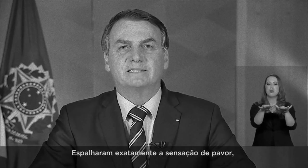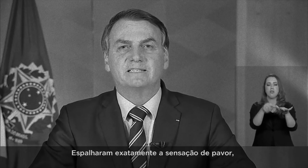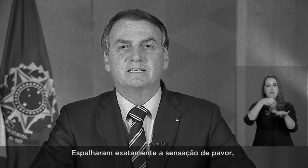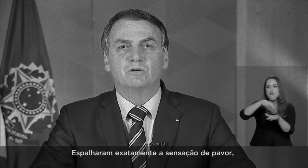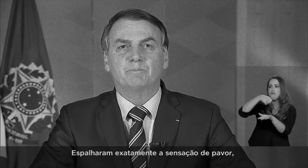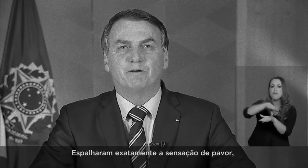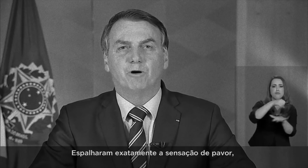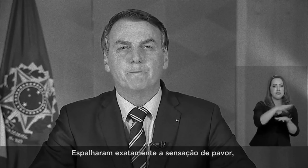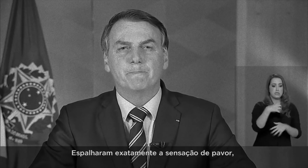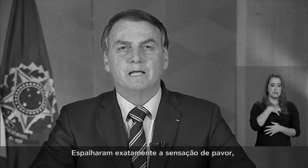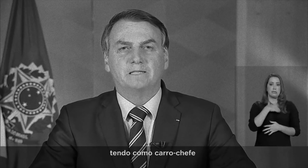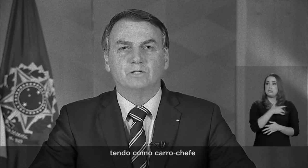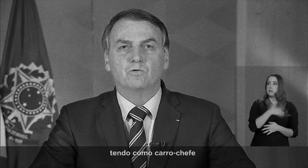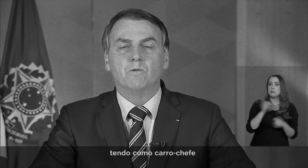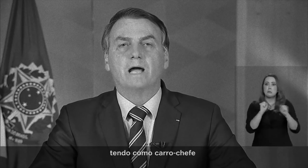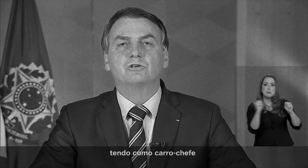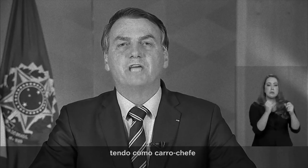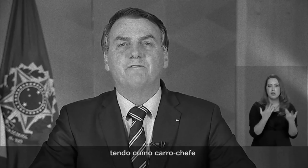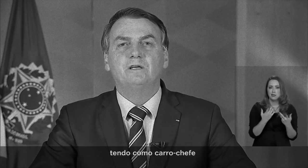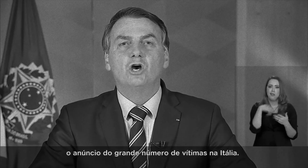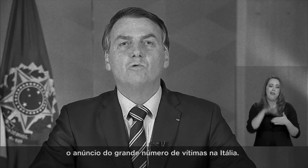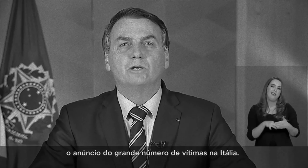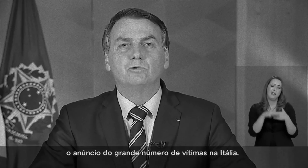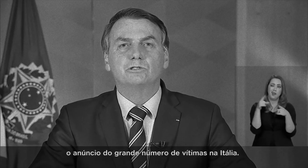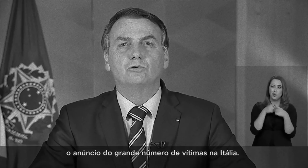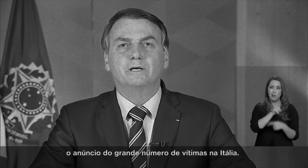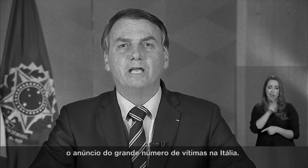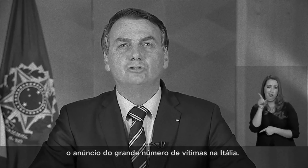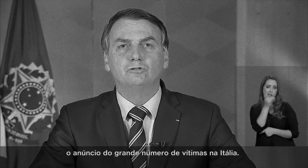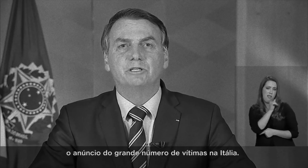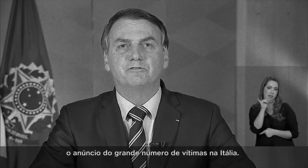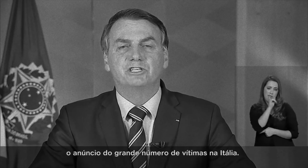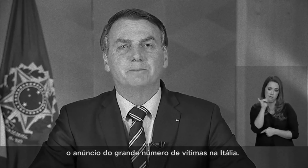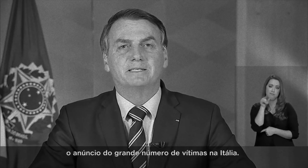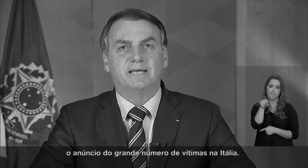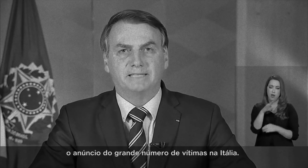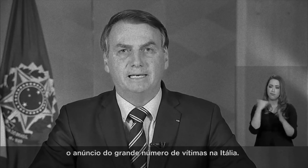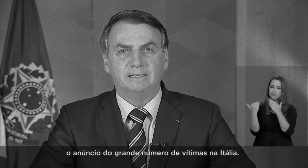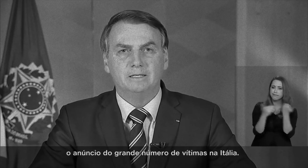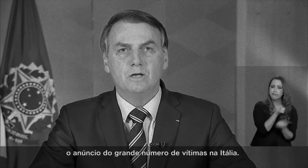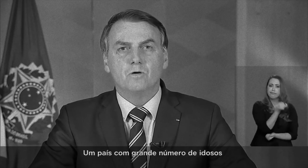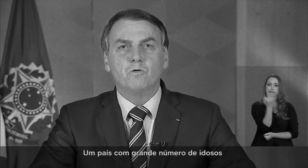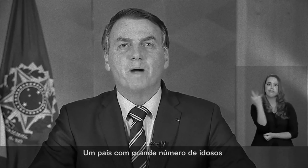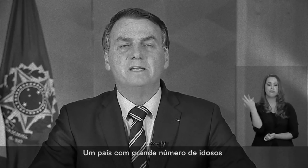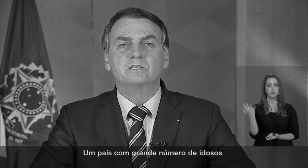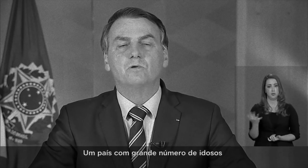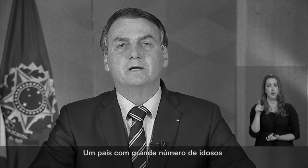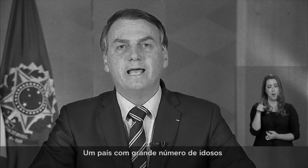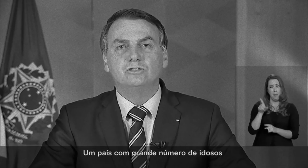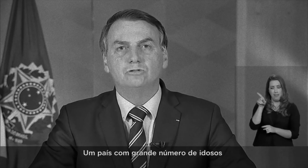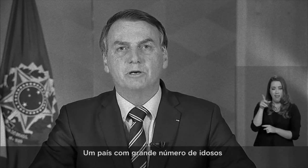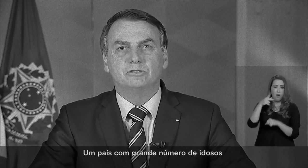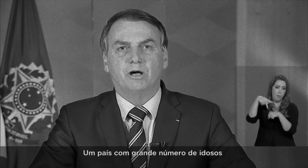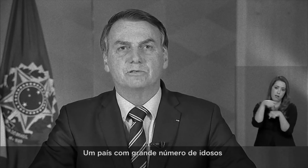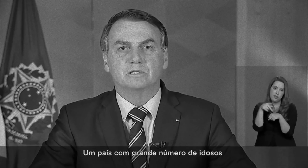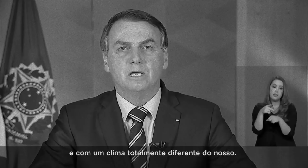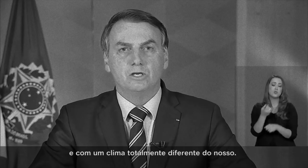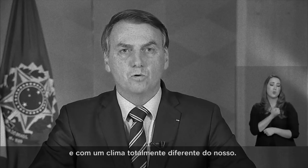the feeling of terror. With the main topic of the huge number of victims in Italy. A country with a large number of the elderly